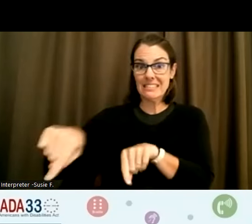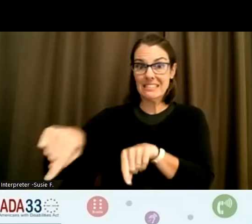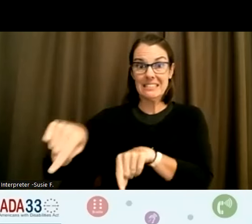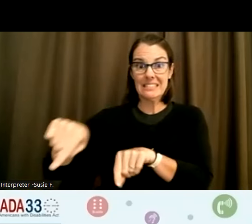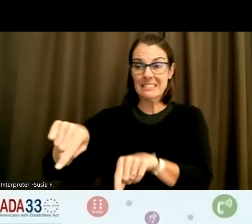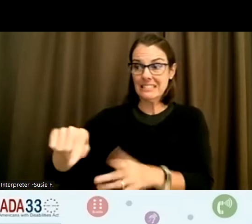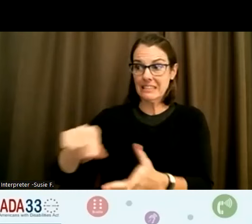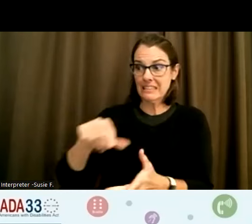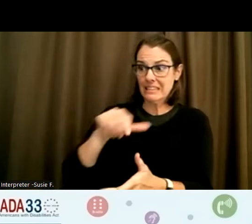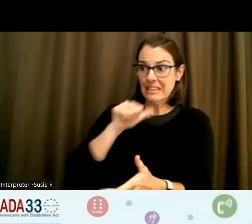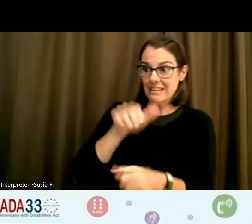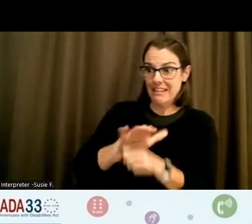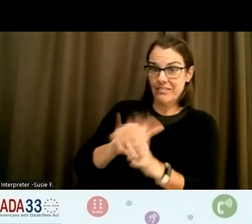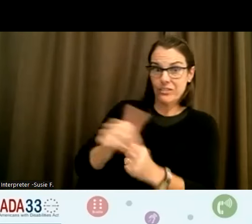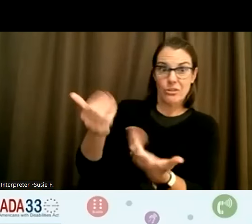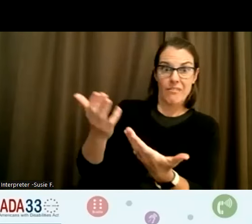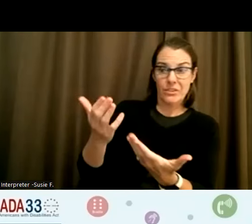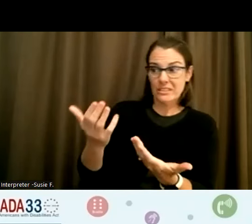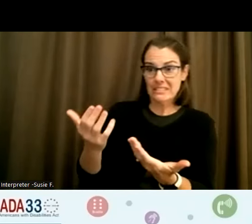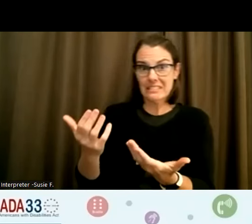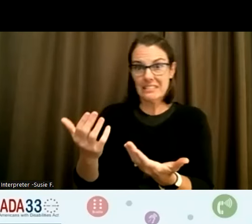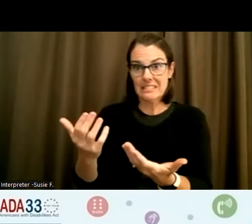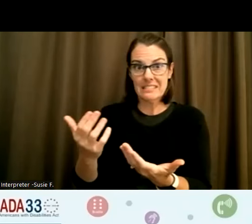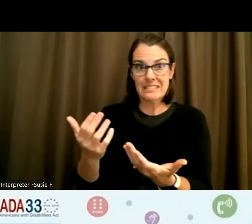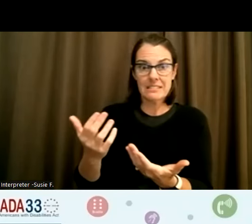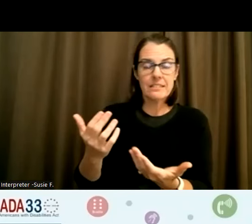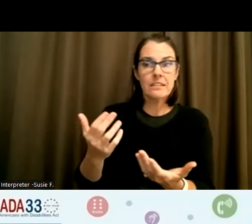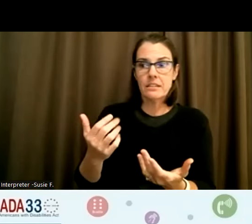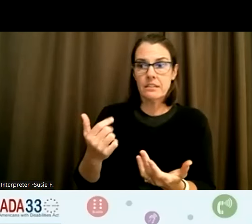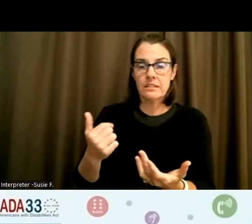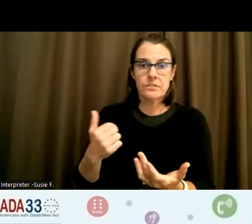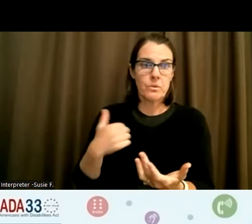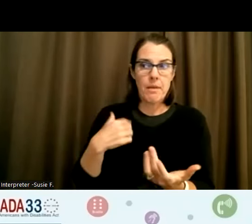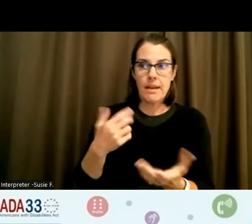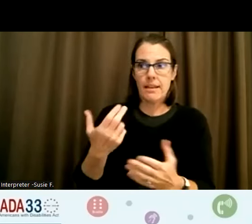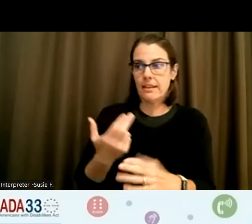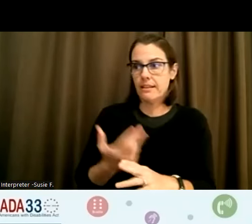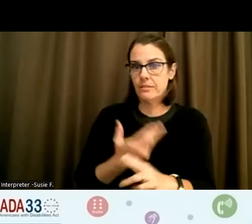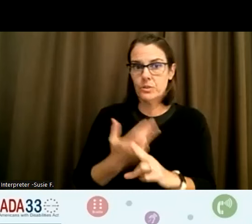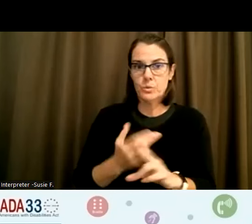enough to offer to the conversation. Am I taking up space? Am I centering myself rather